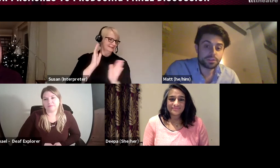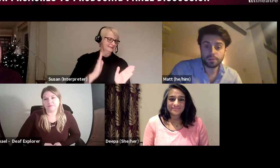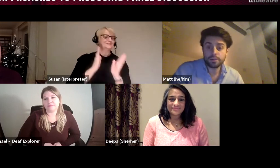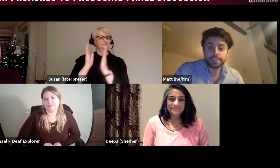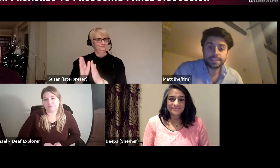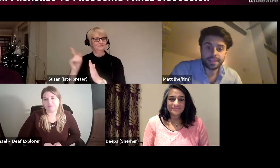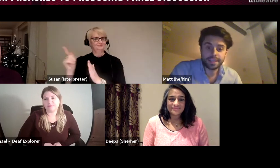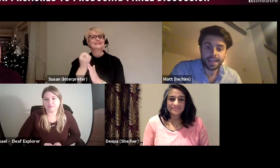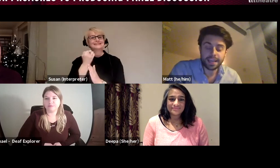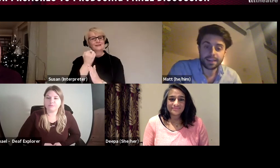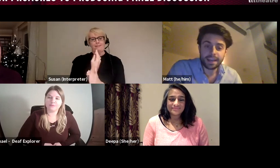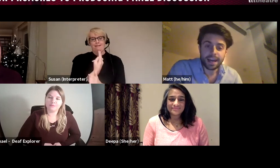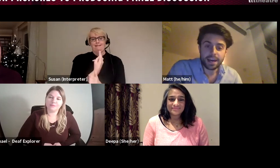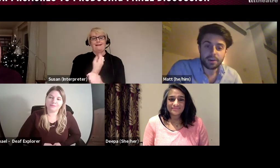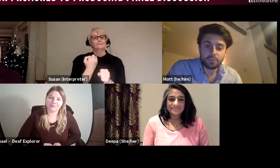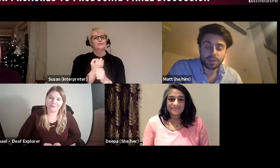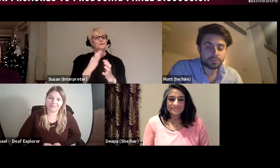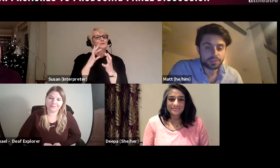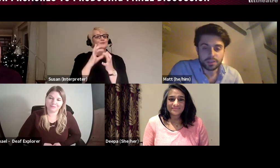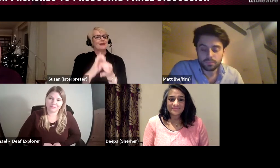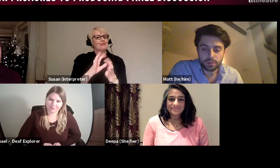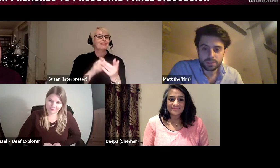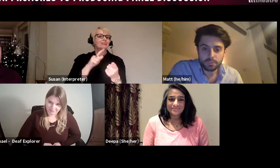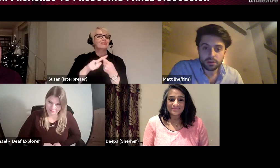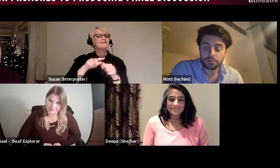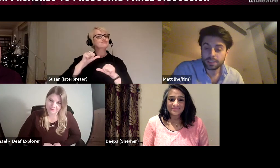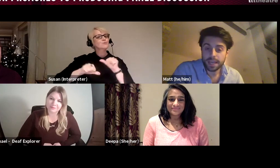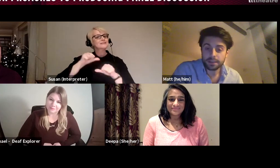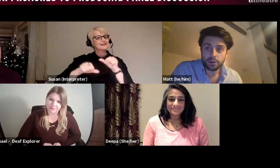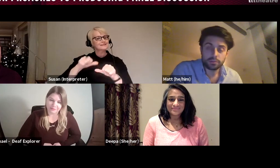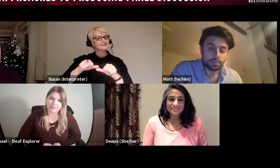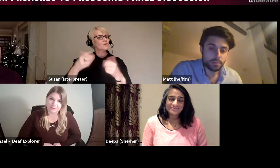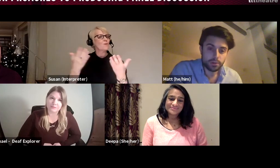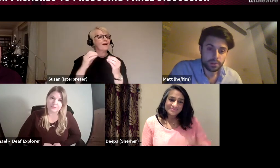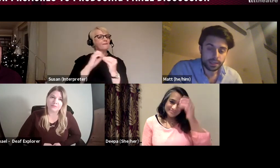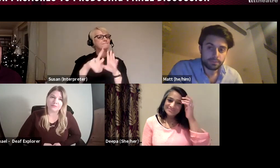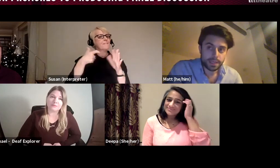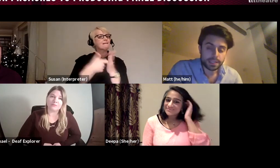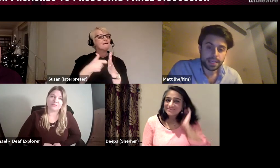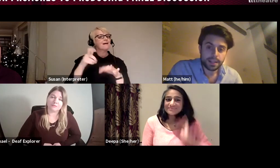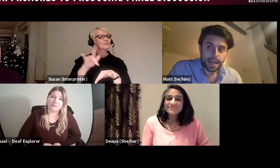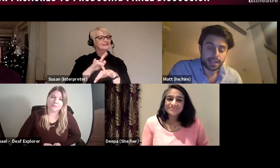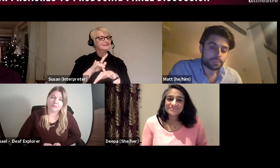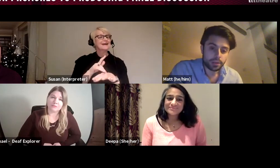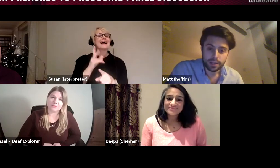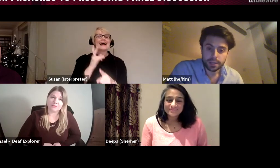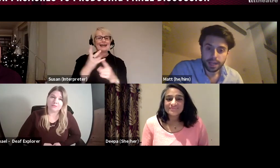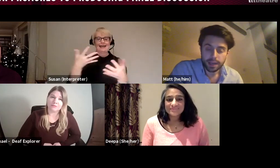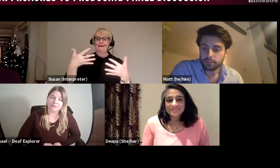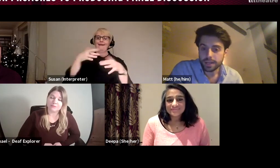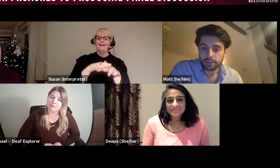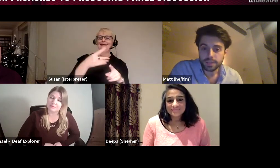Process together, which was again told in both BSL and spoken English and had a range of deaf